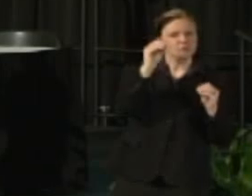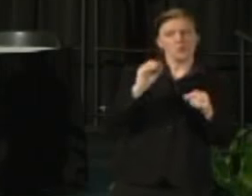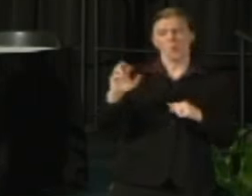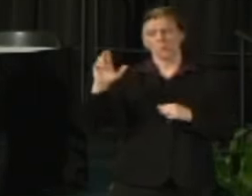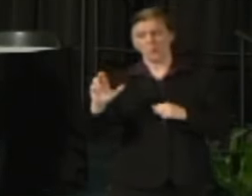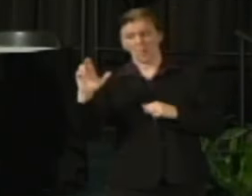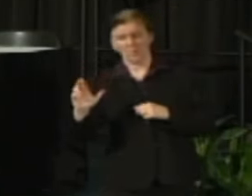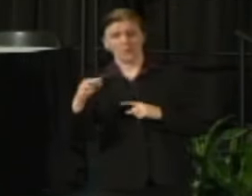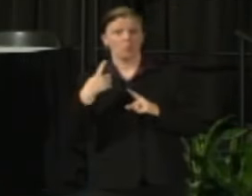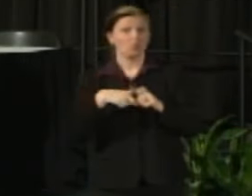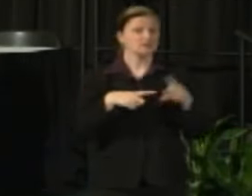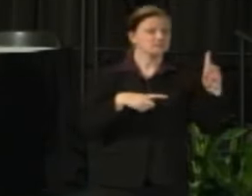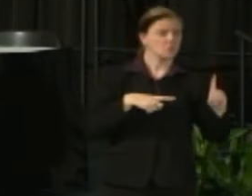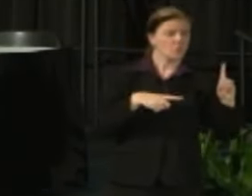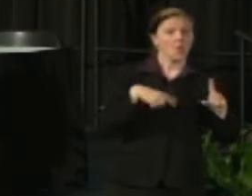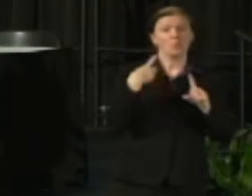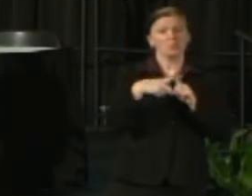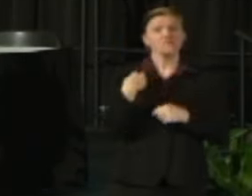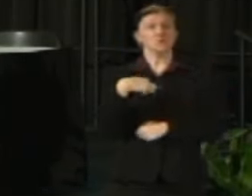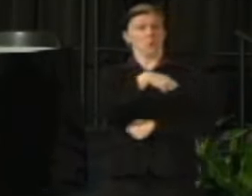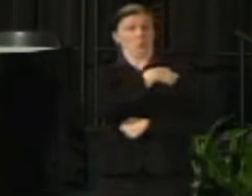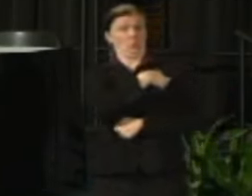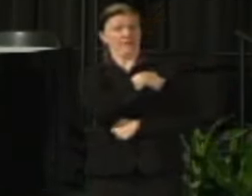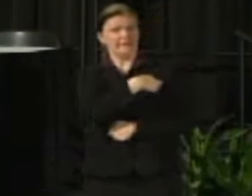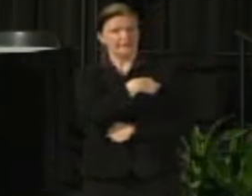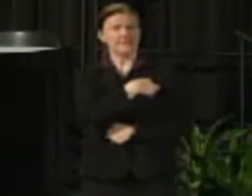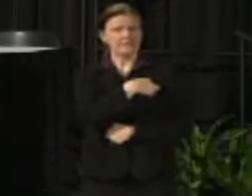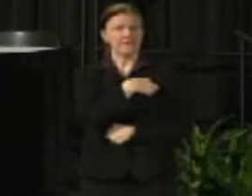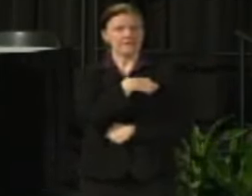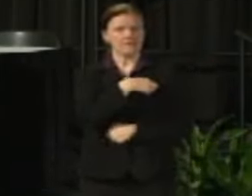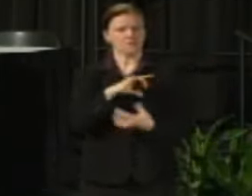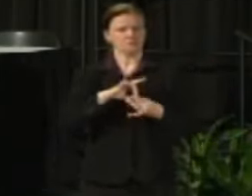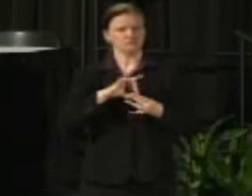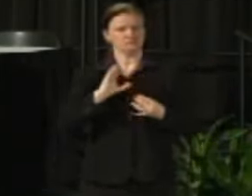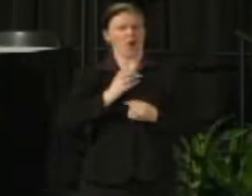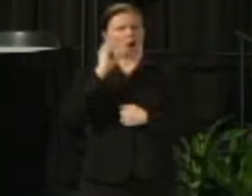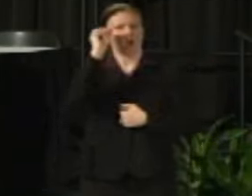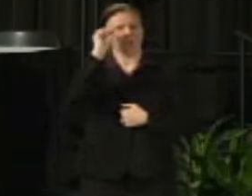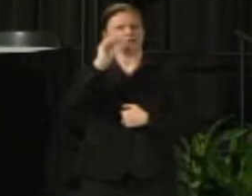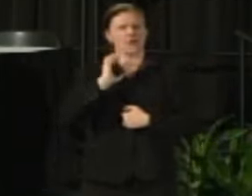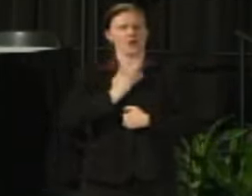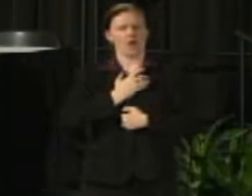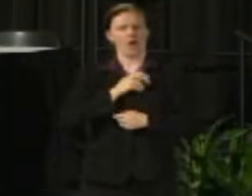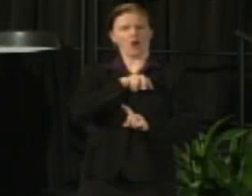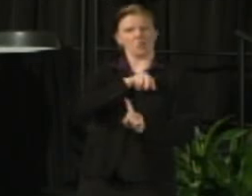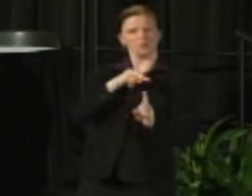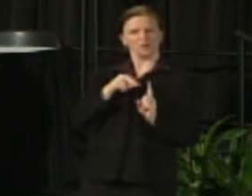very importantly what the administration is doing in terms of our positioning the story